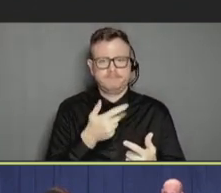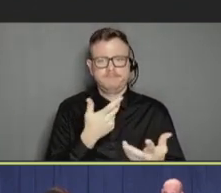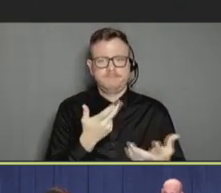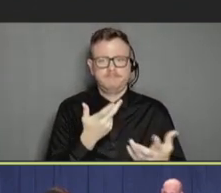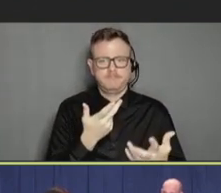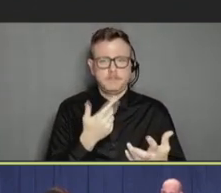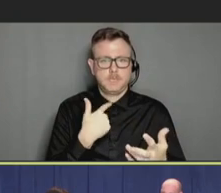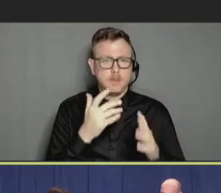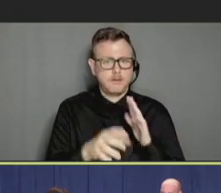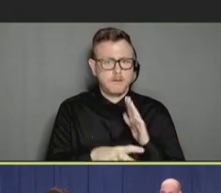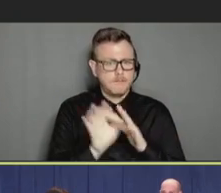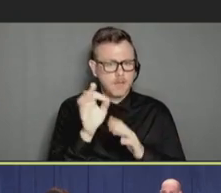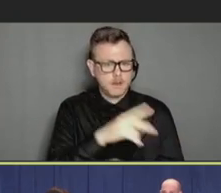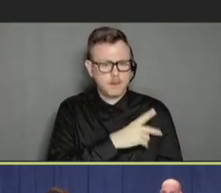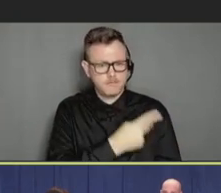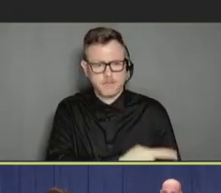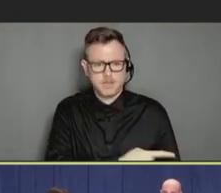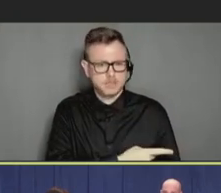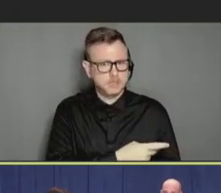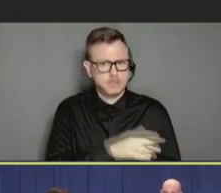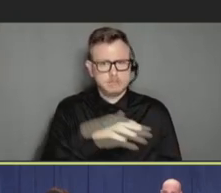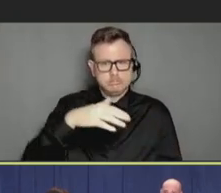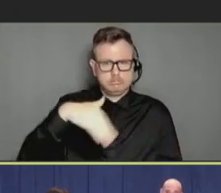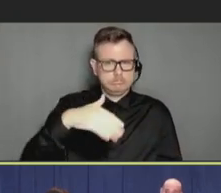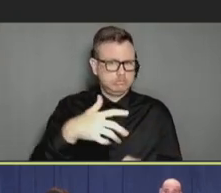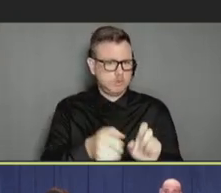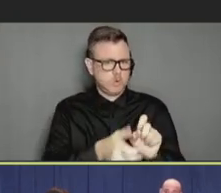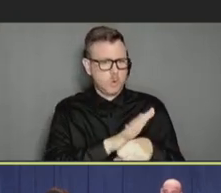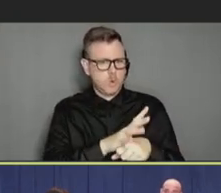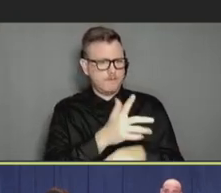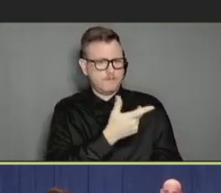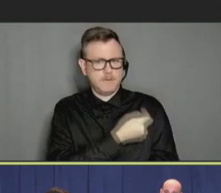find out that a patient handgun a code vaccine. And they just come from working the ER and